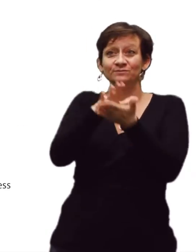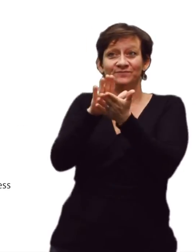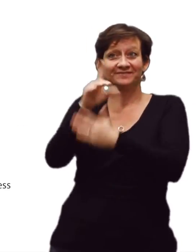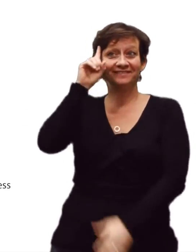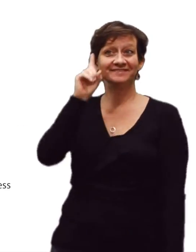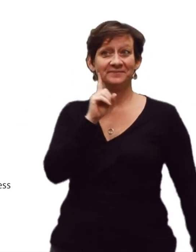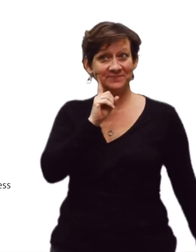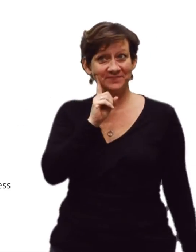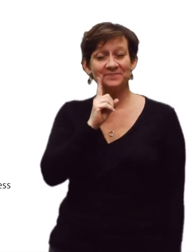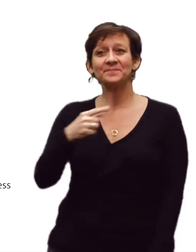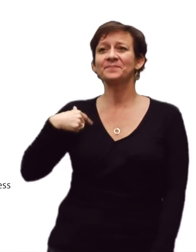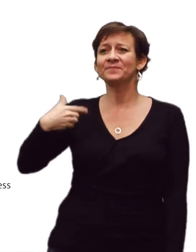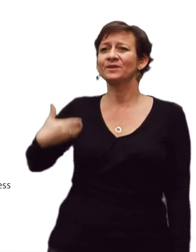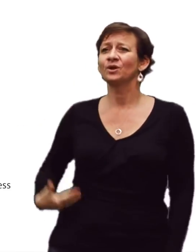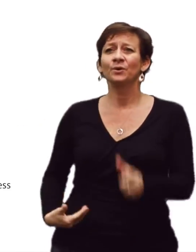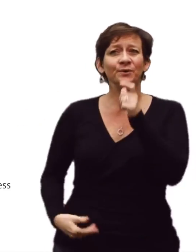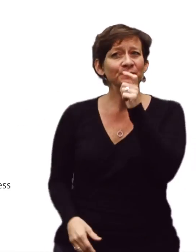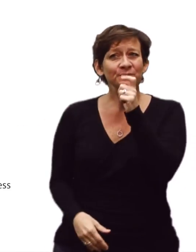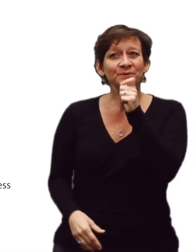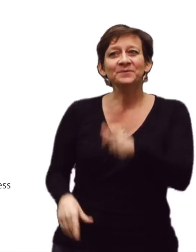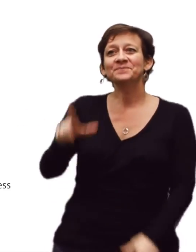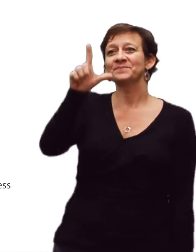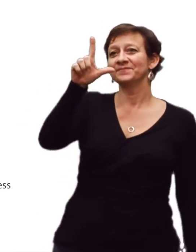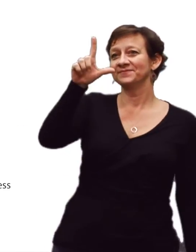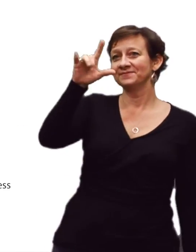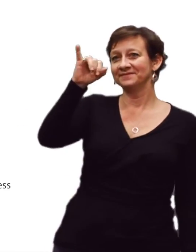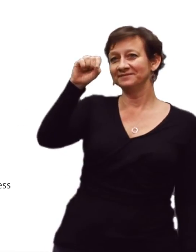at the Texas School for the Deaf.